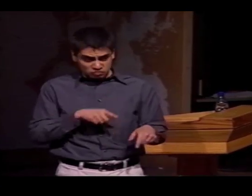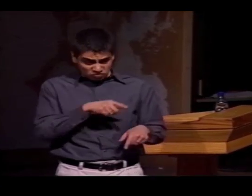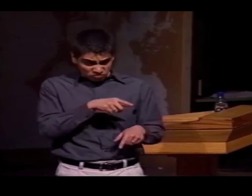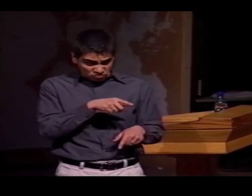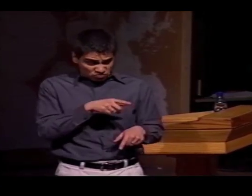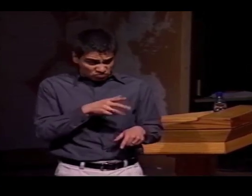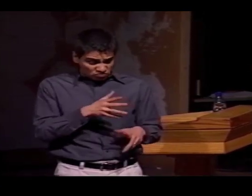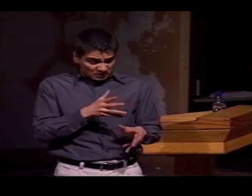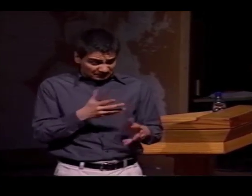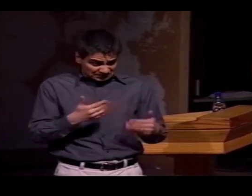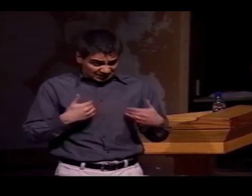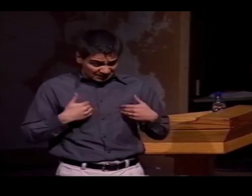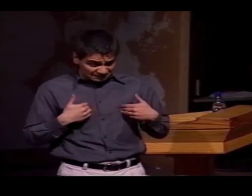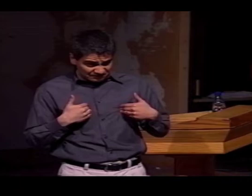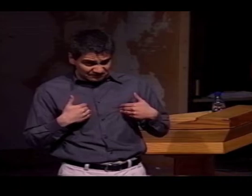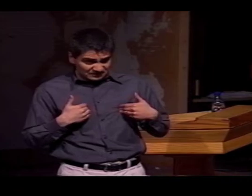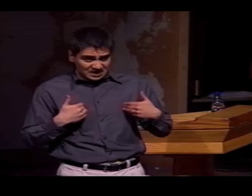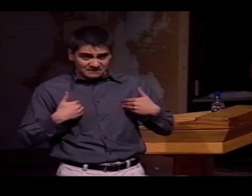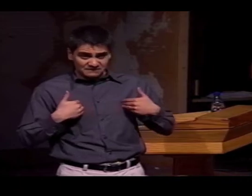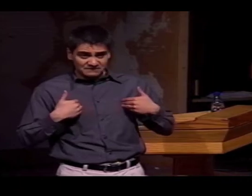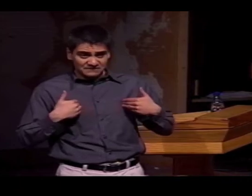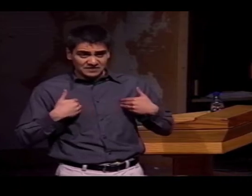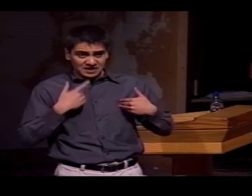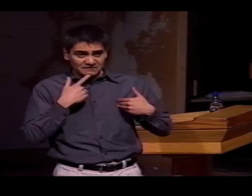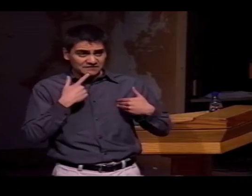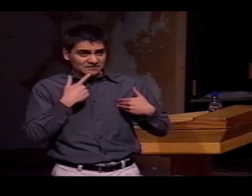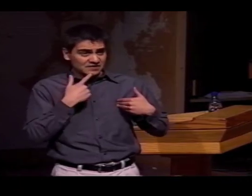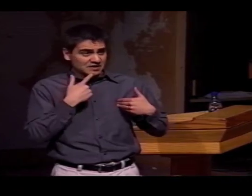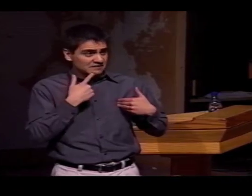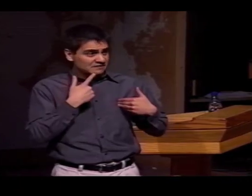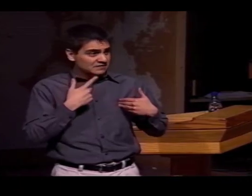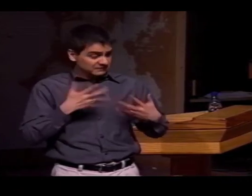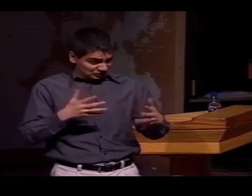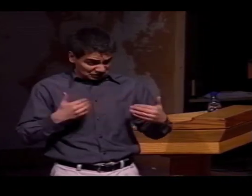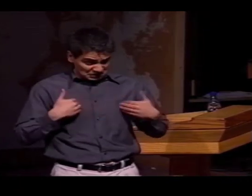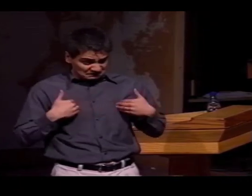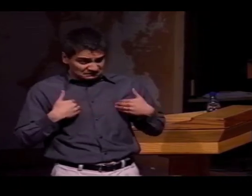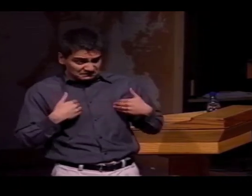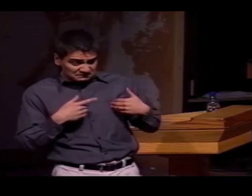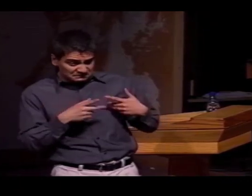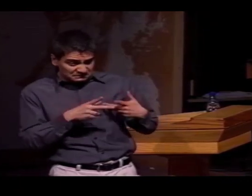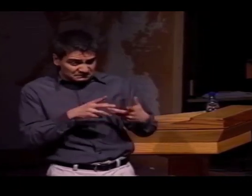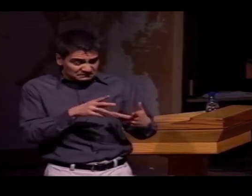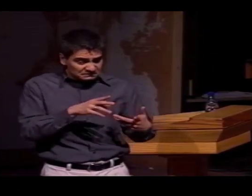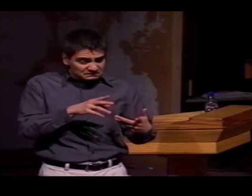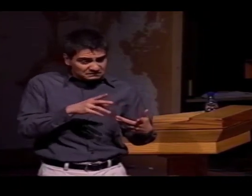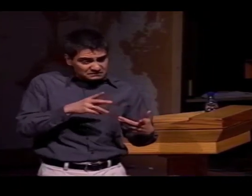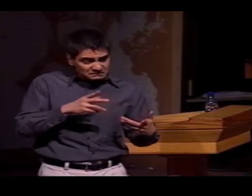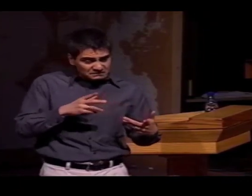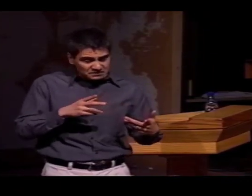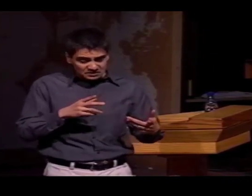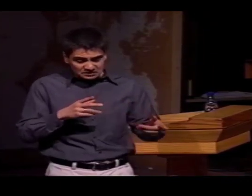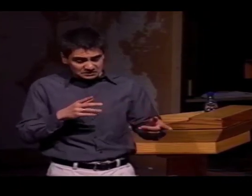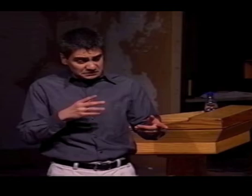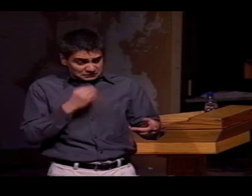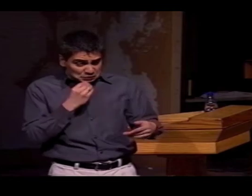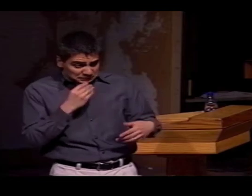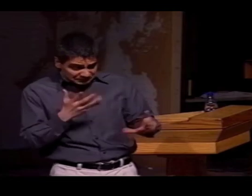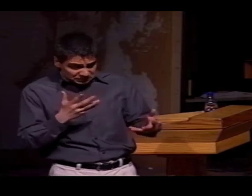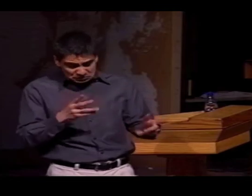IF YOU SAY--FINISH, YOU DON'T SAY THE WORD "HAVE" COMPLETELY. YOU SAY "'VE" WITH YOUR MOUTH,